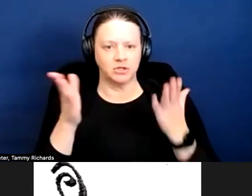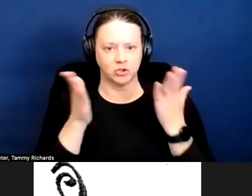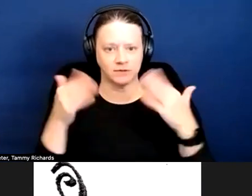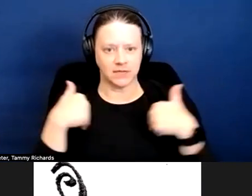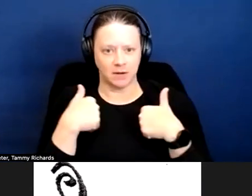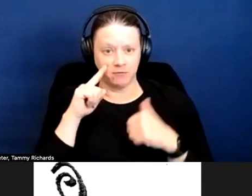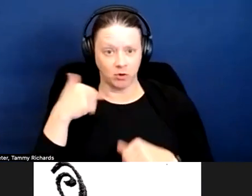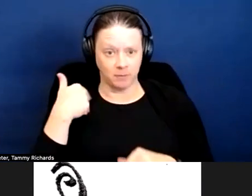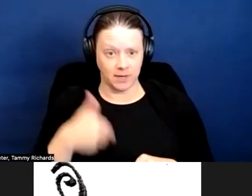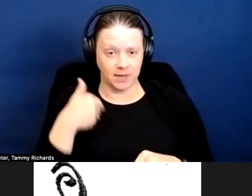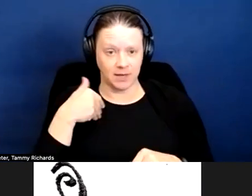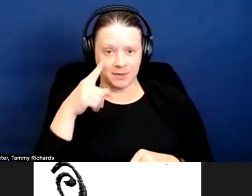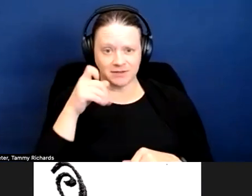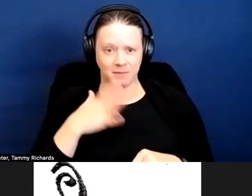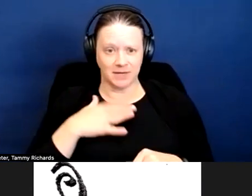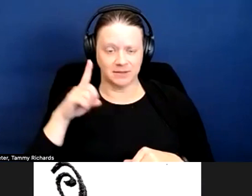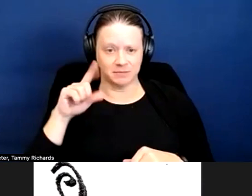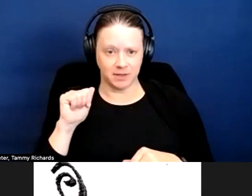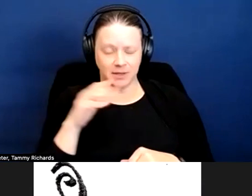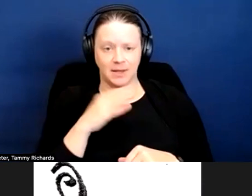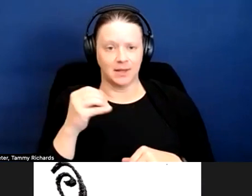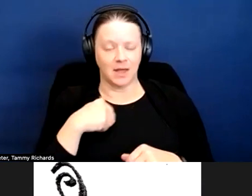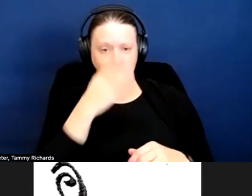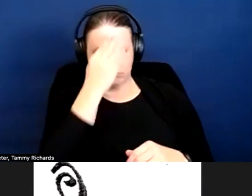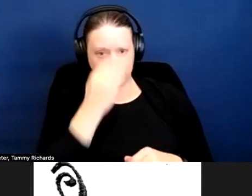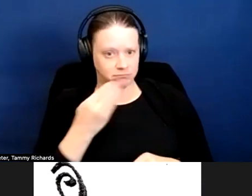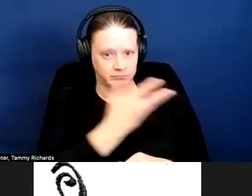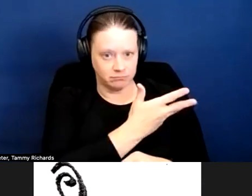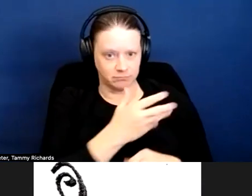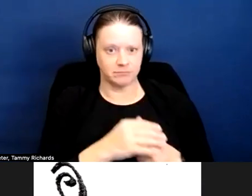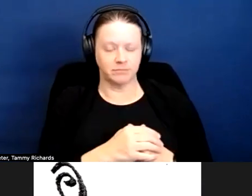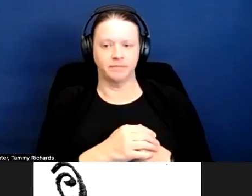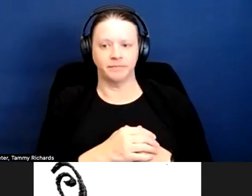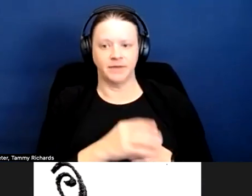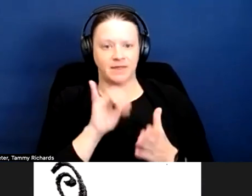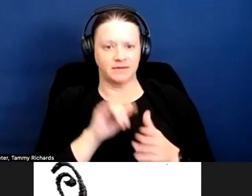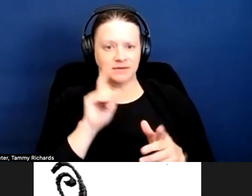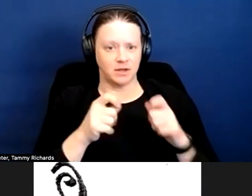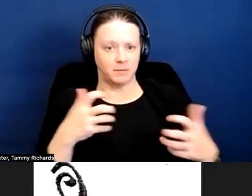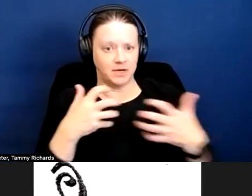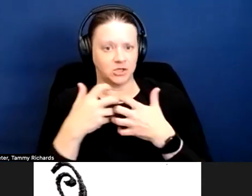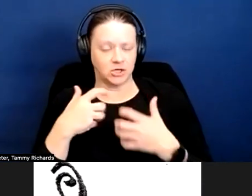due to my disability and I'm just letting you know that this is an accommodation I need.